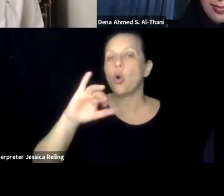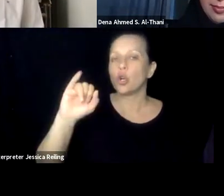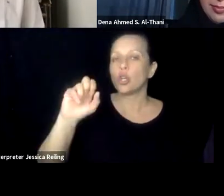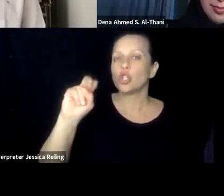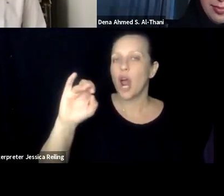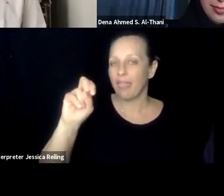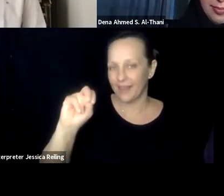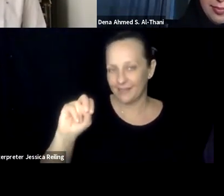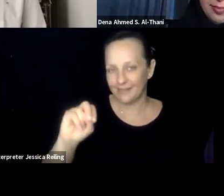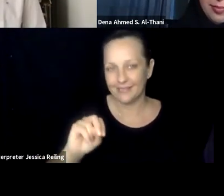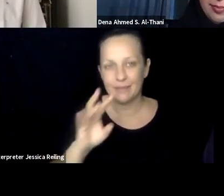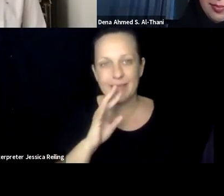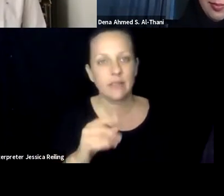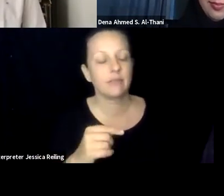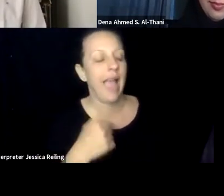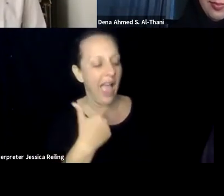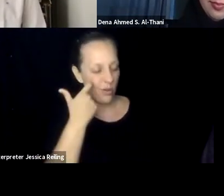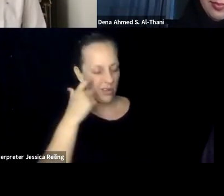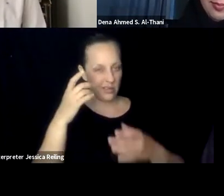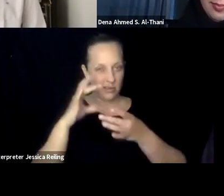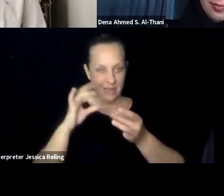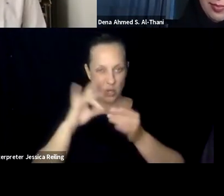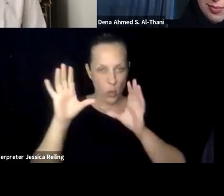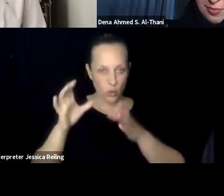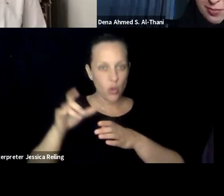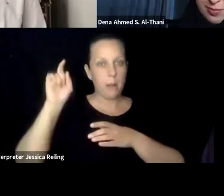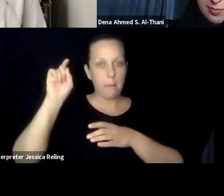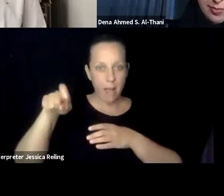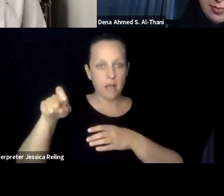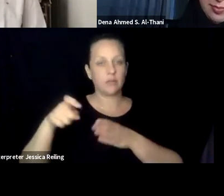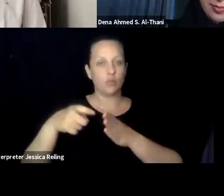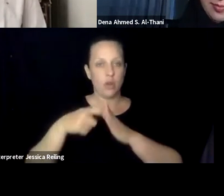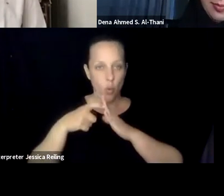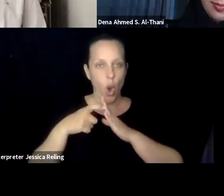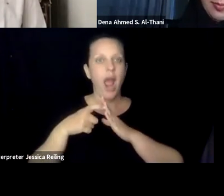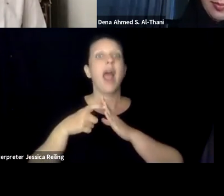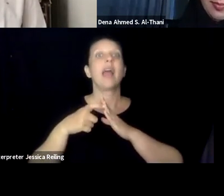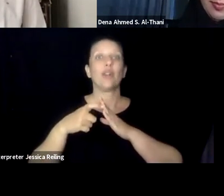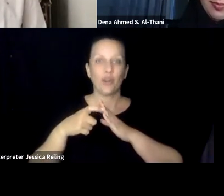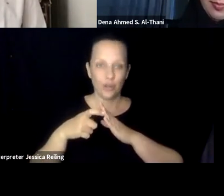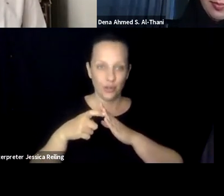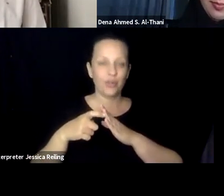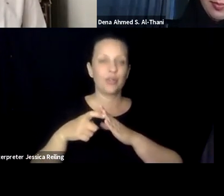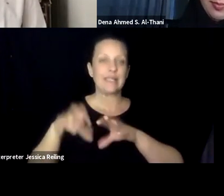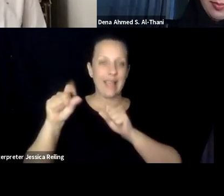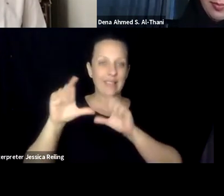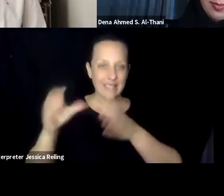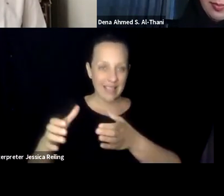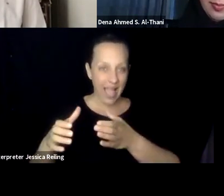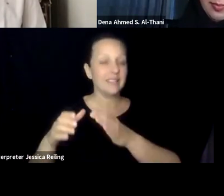hank you very much. Jonathan? Aside from the courses I mentioned previously, which